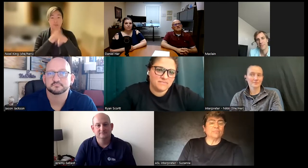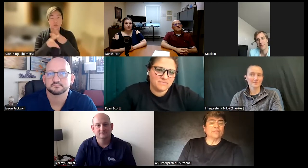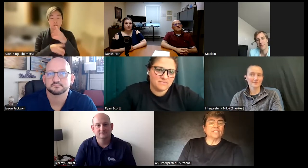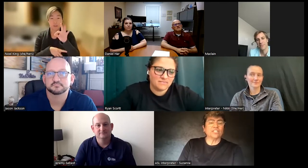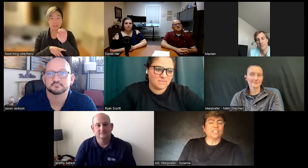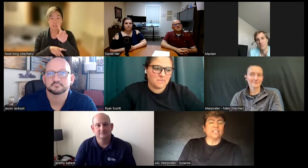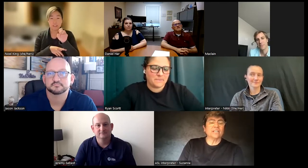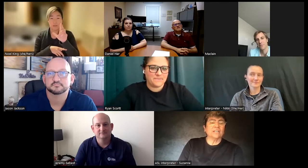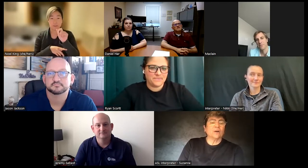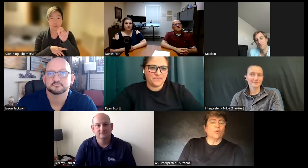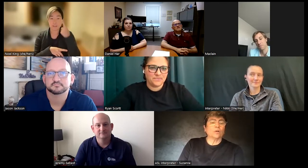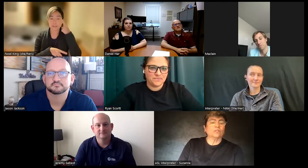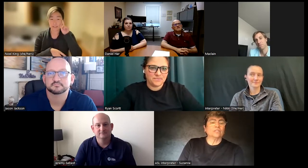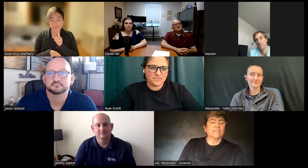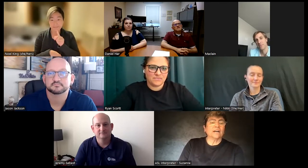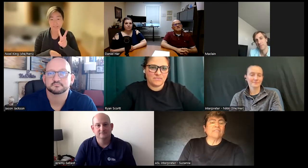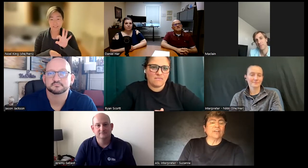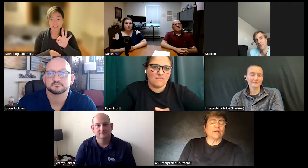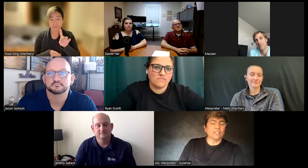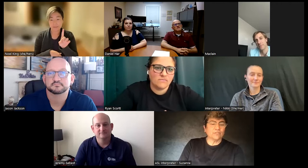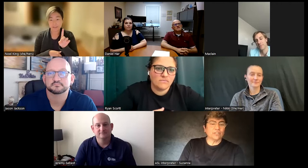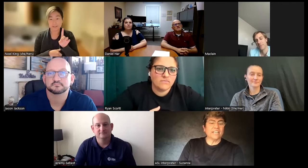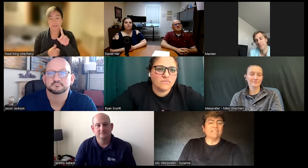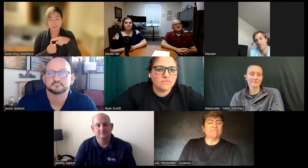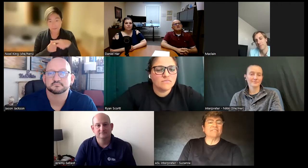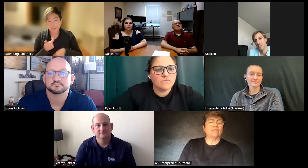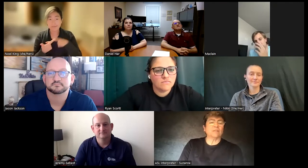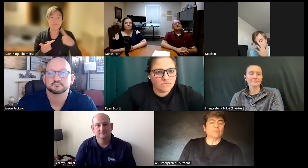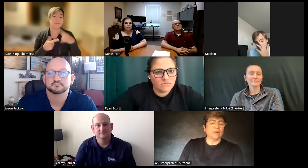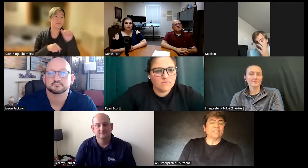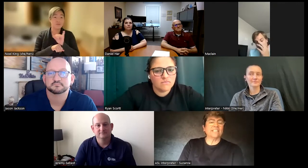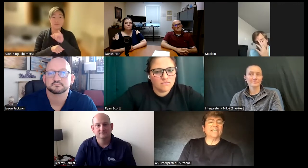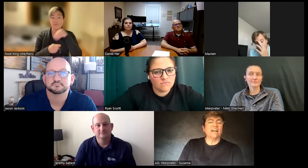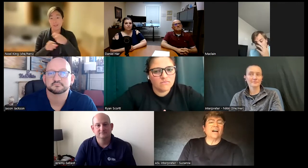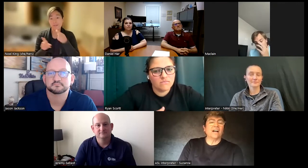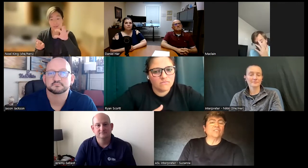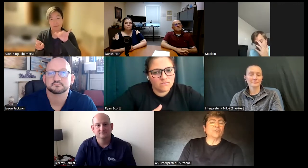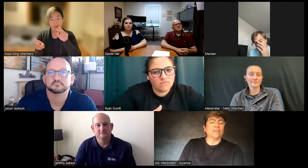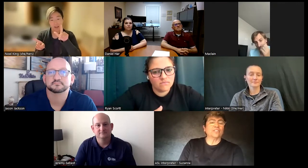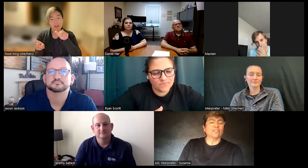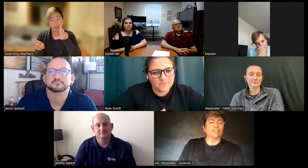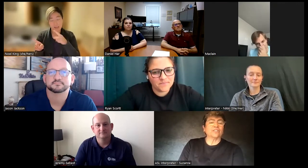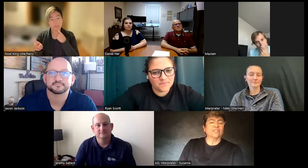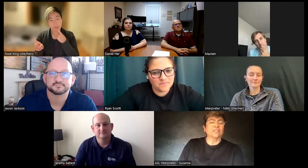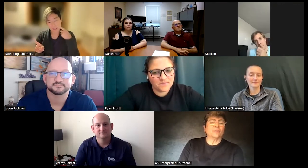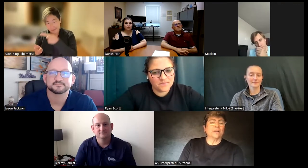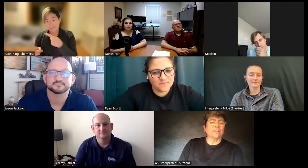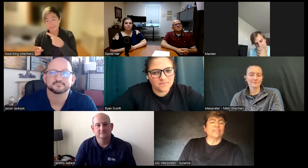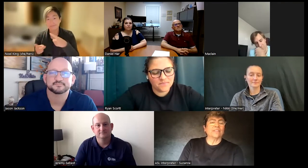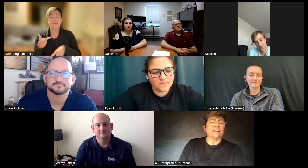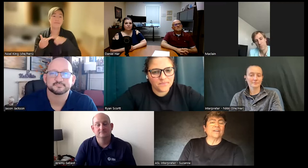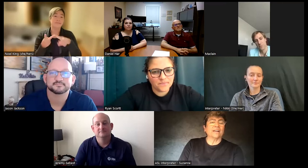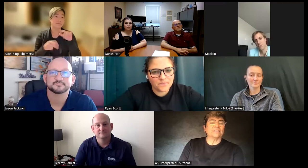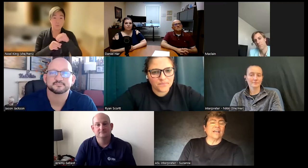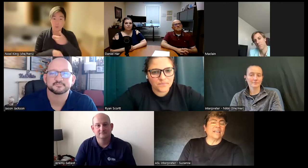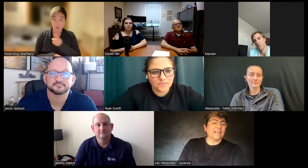different position World Federation for the deaf wfd I also interned with a NAD